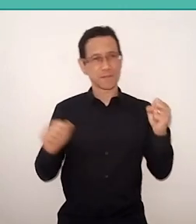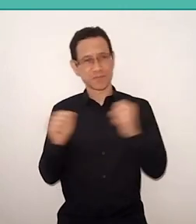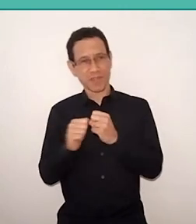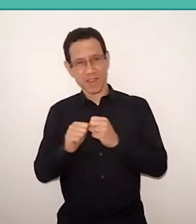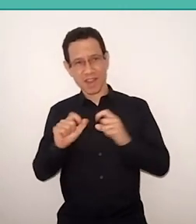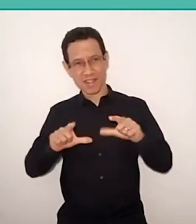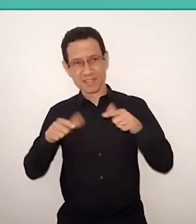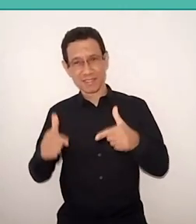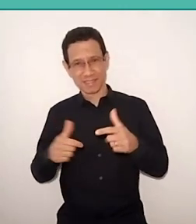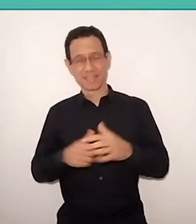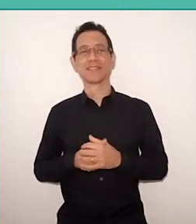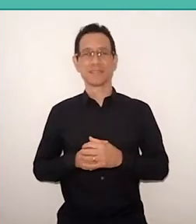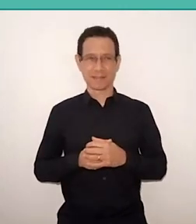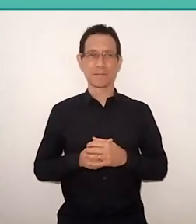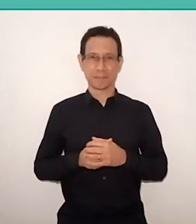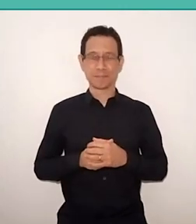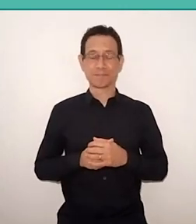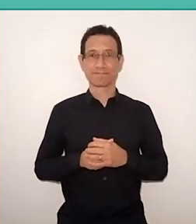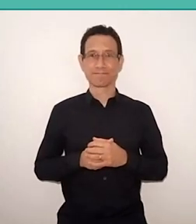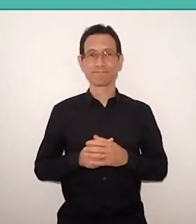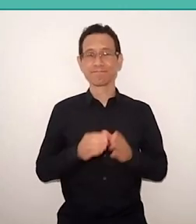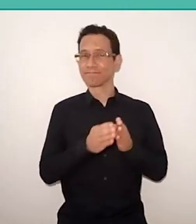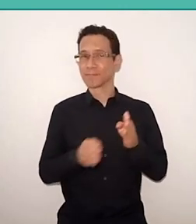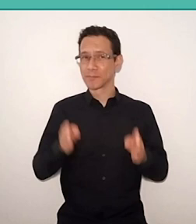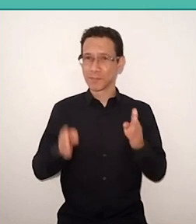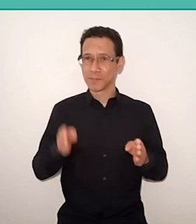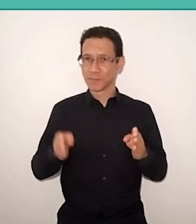at a given time, let your speech be your practice.”